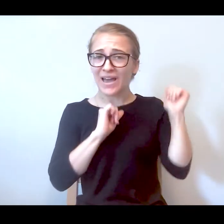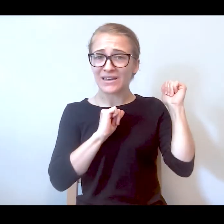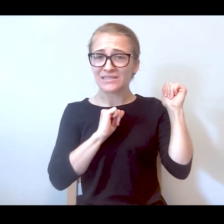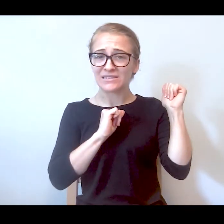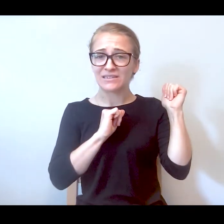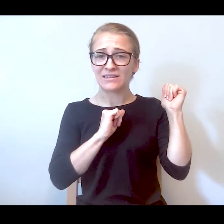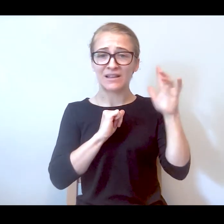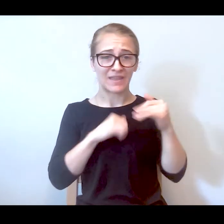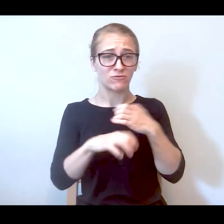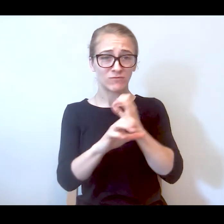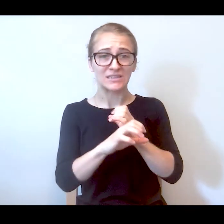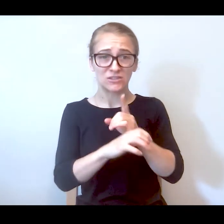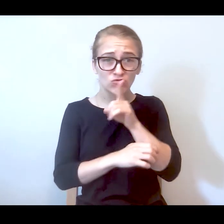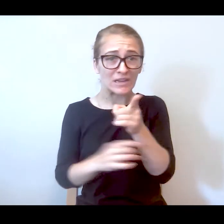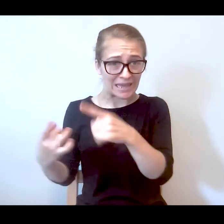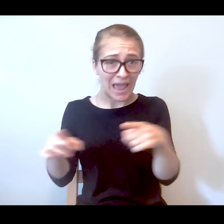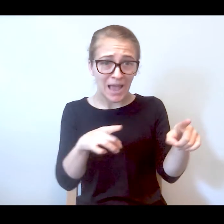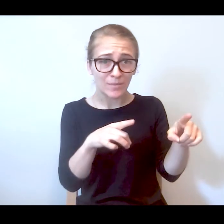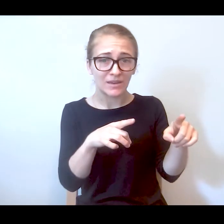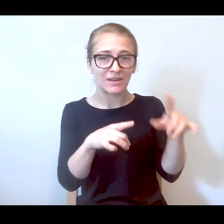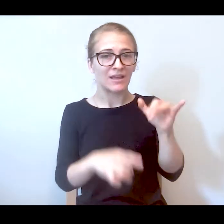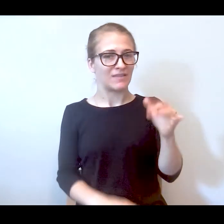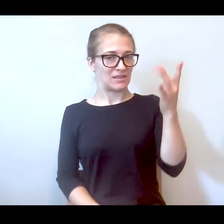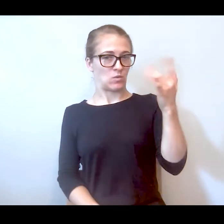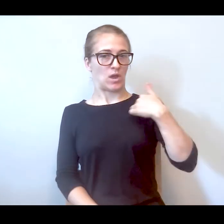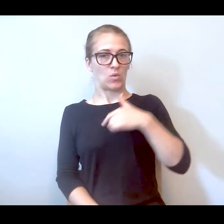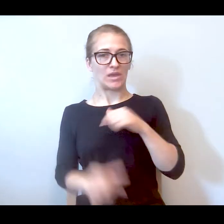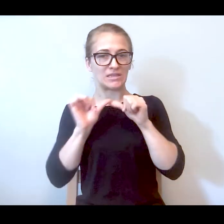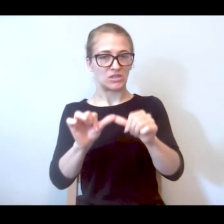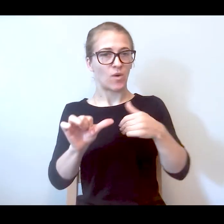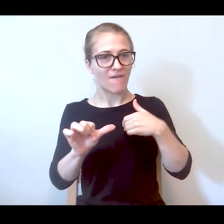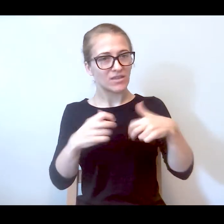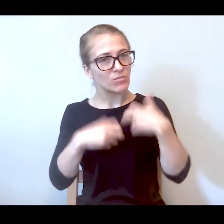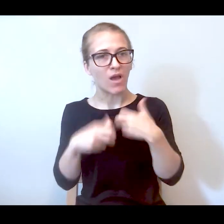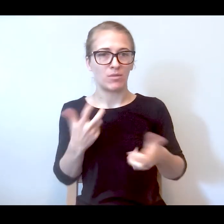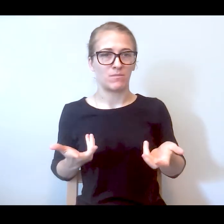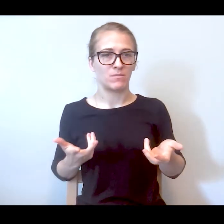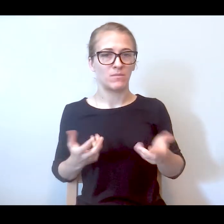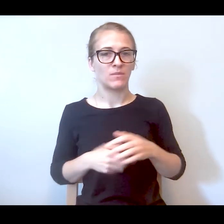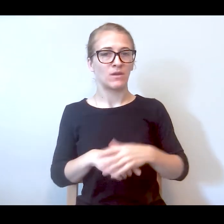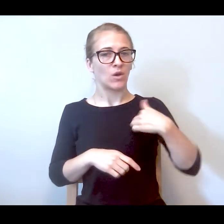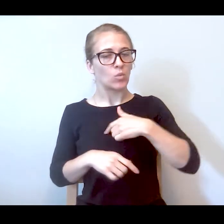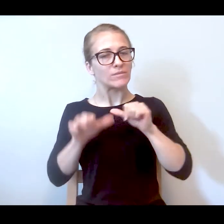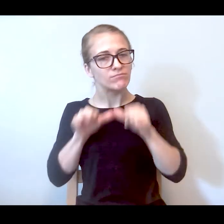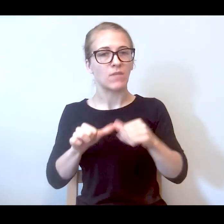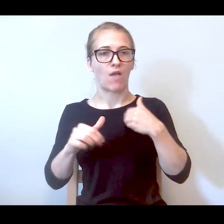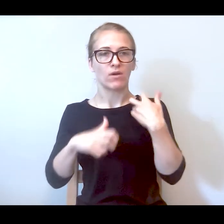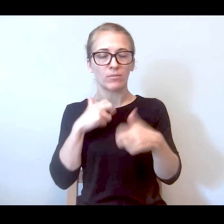actually ensue, then that's why we continue having this problem. We keep having a problem where people's needs are